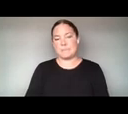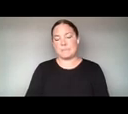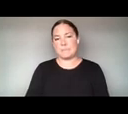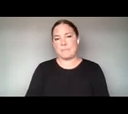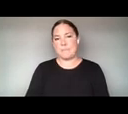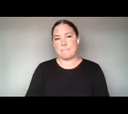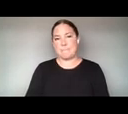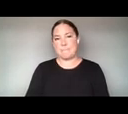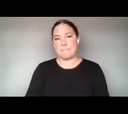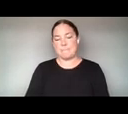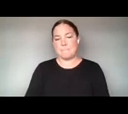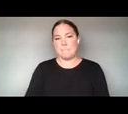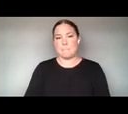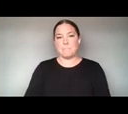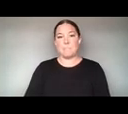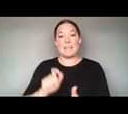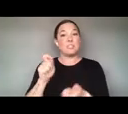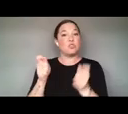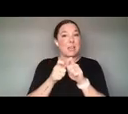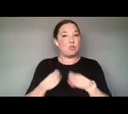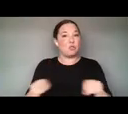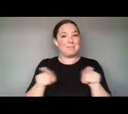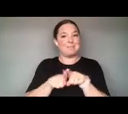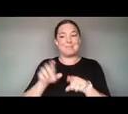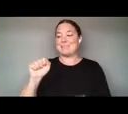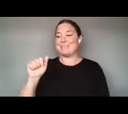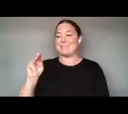THE CHANGING SAME IS OUR MOST AMBITIOUS BRAVEST FILM TO DATE.